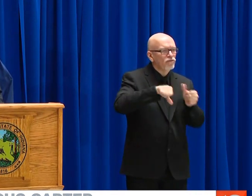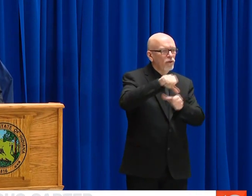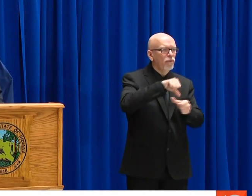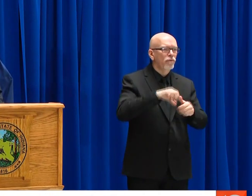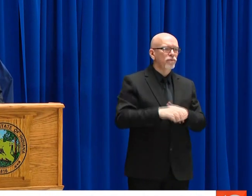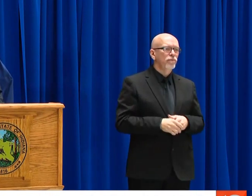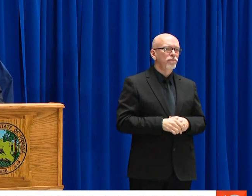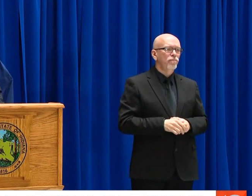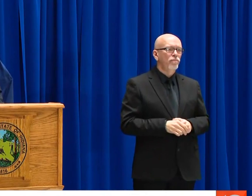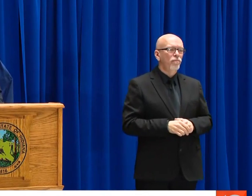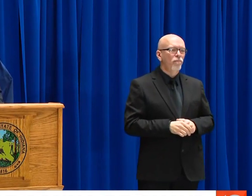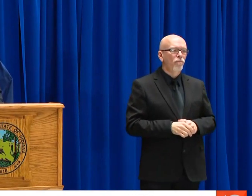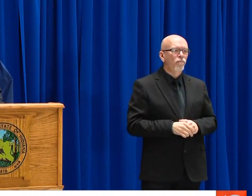STAY HOME, ESSENTIAL TRAVEL